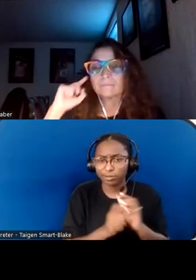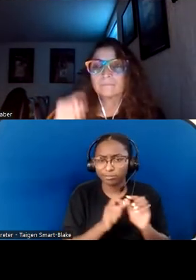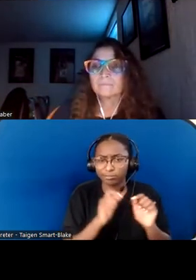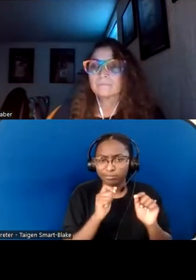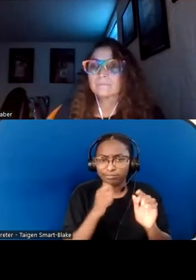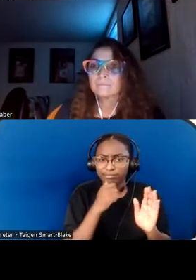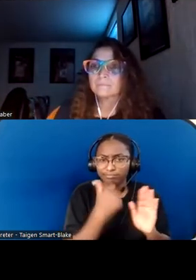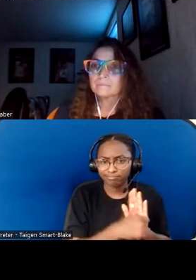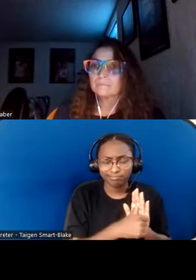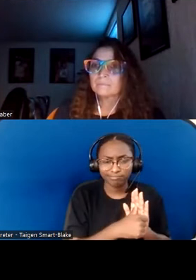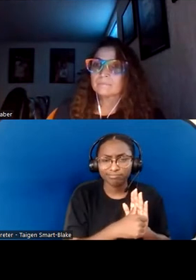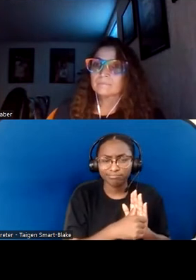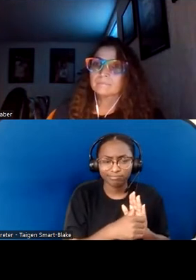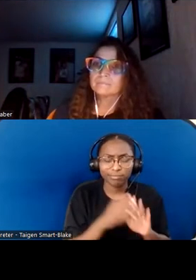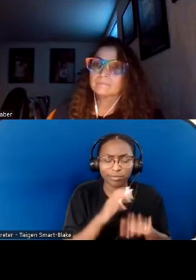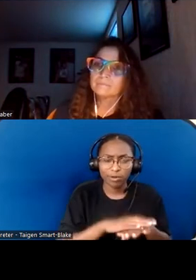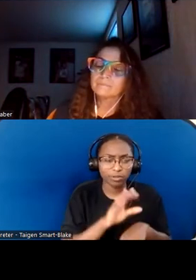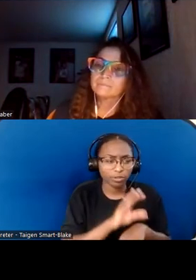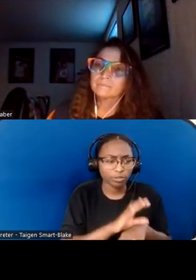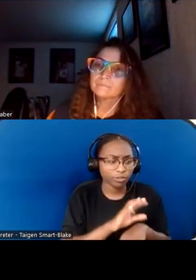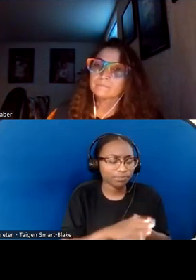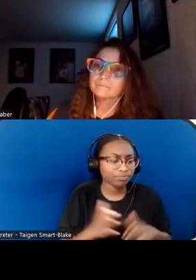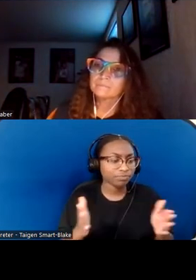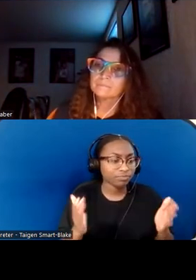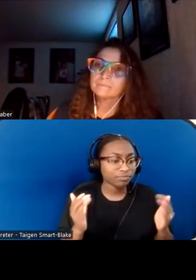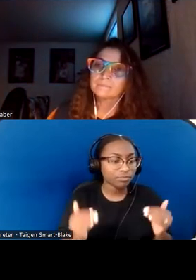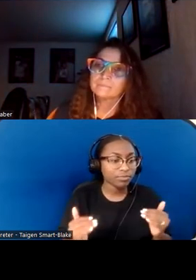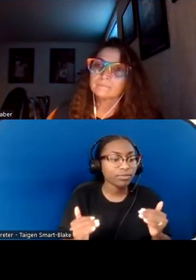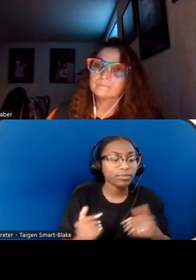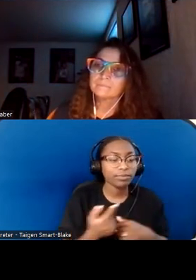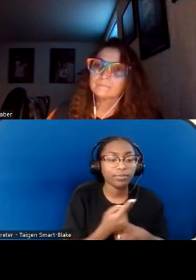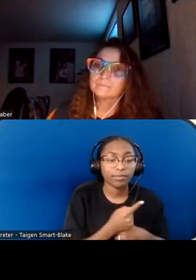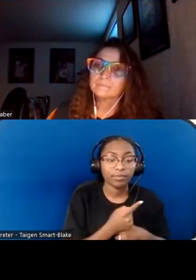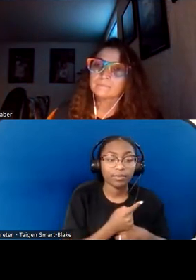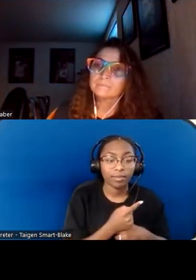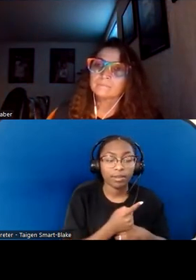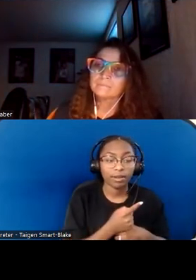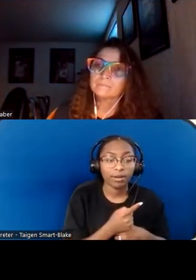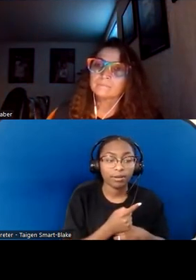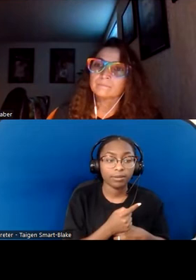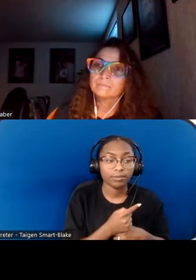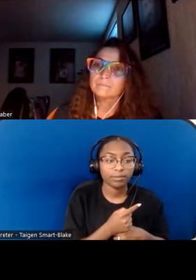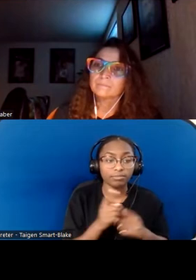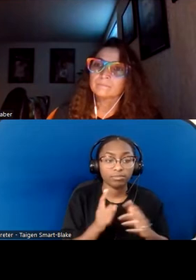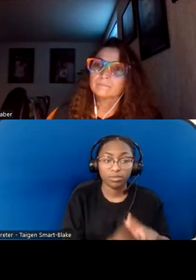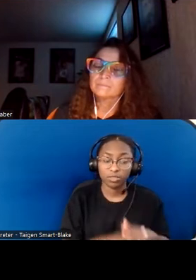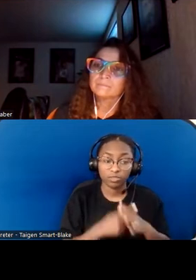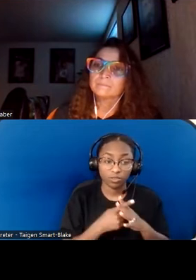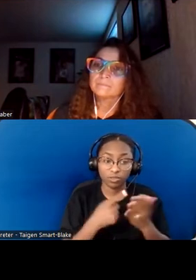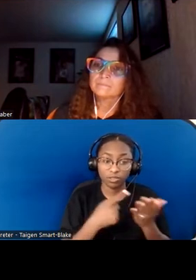this isn't a committee; this would be starting a discussion group. This certainly can be in an existing class or small group.